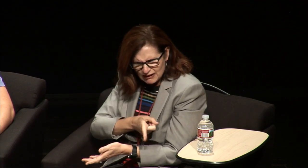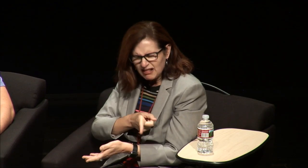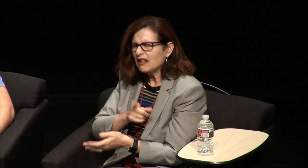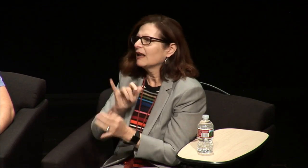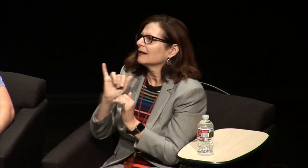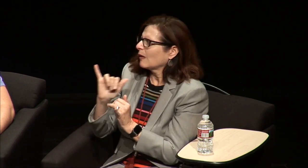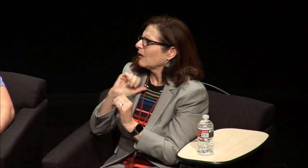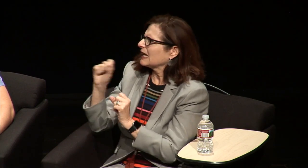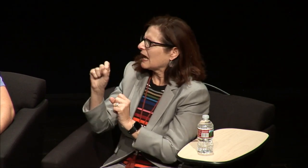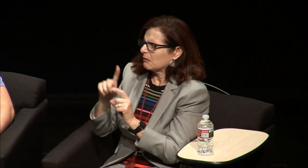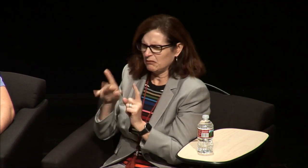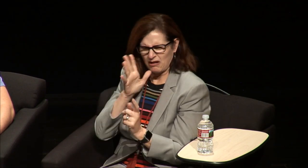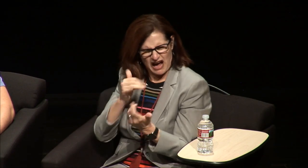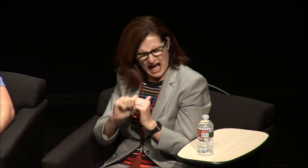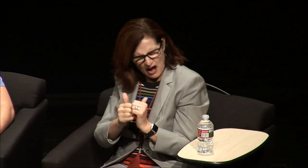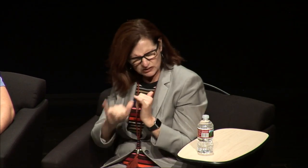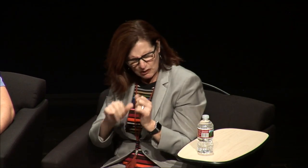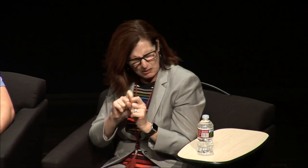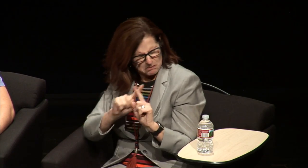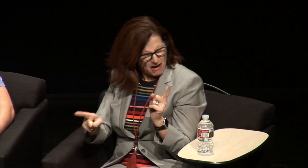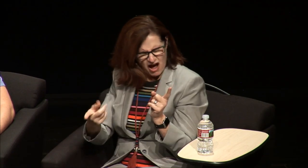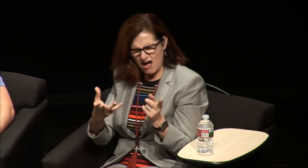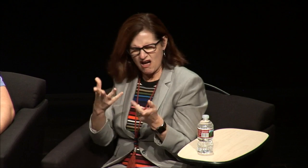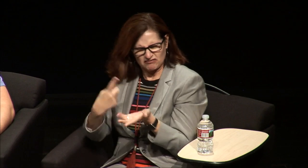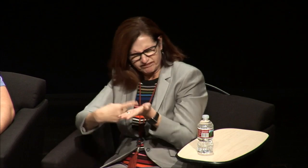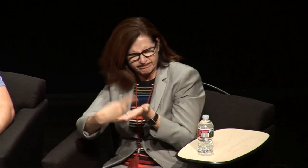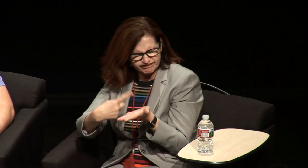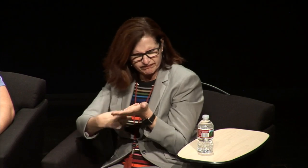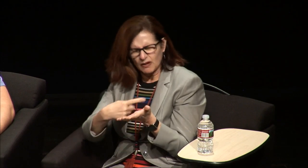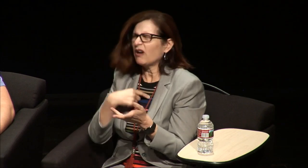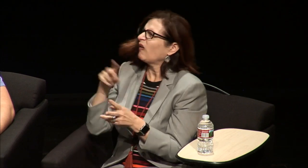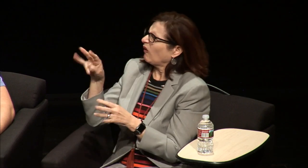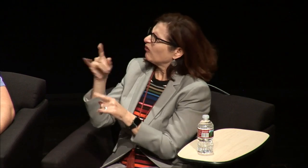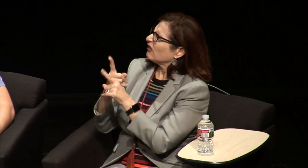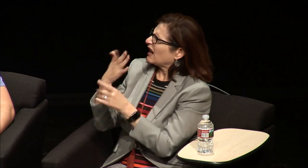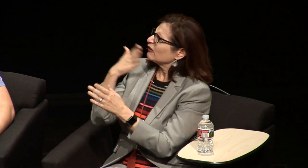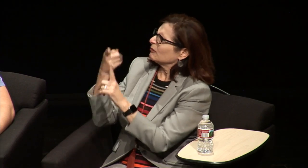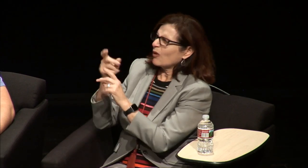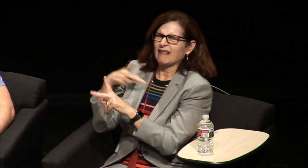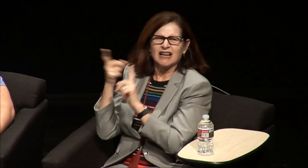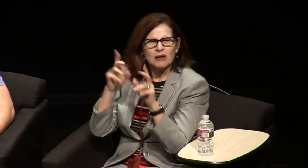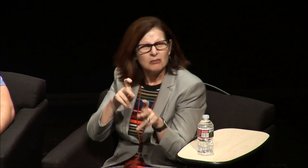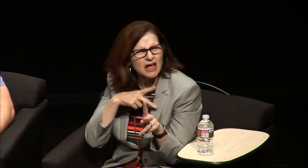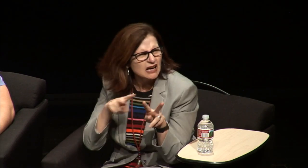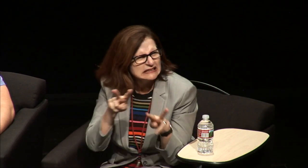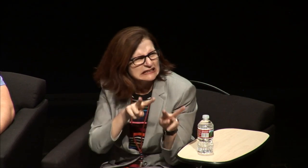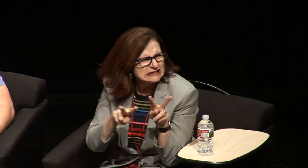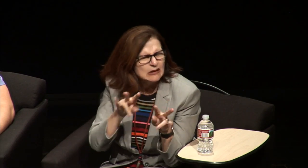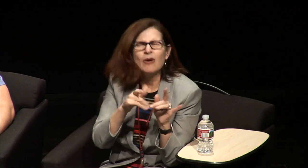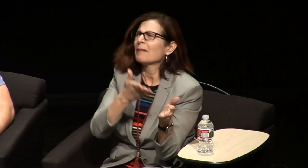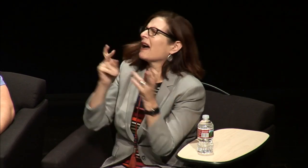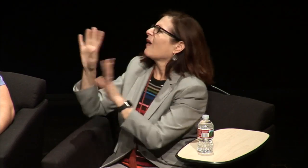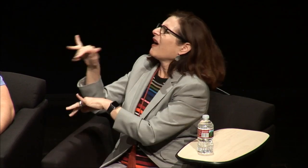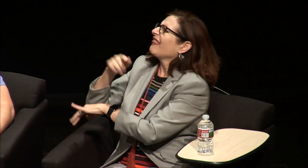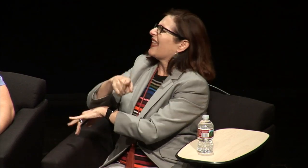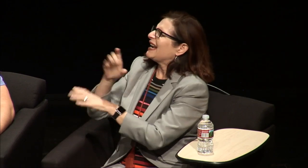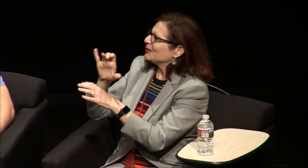parents and exposing them to things that I was seeing and and then often it opened a lot of family discussions and then I would you know deepen my